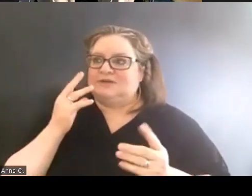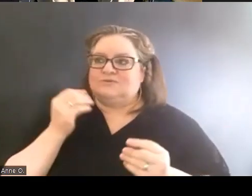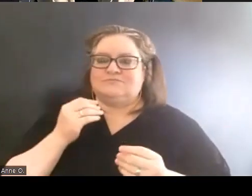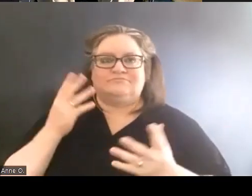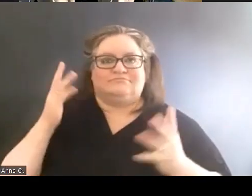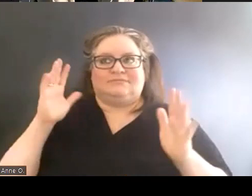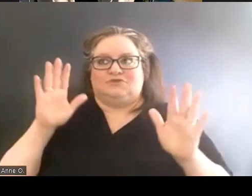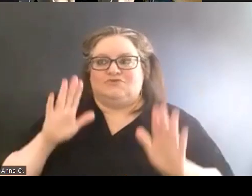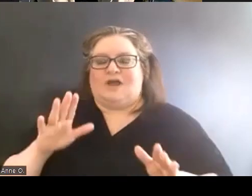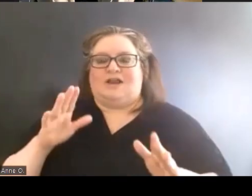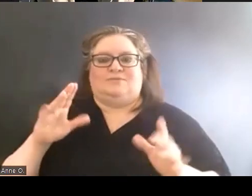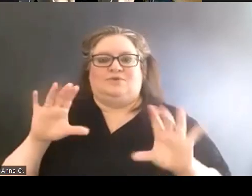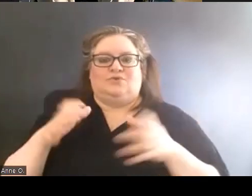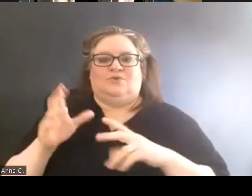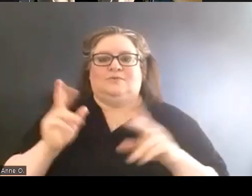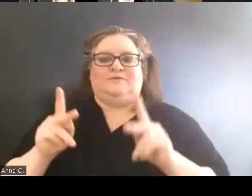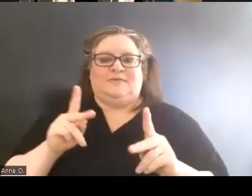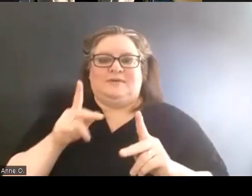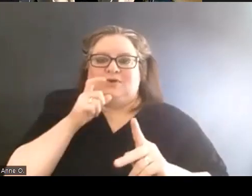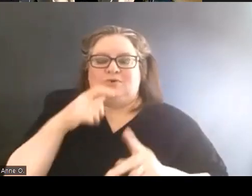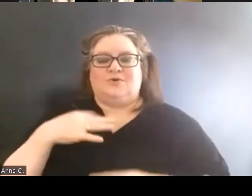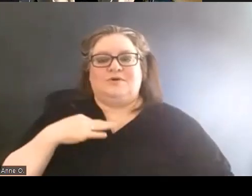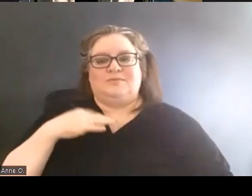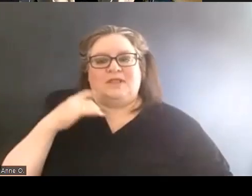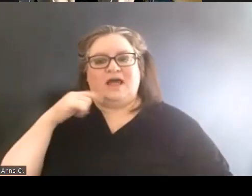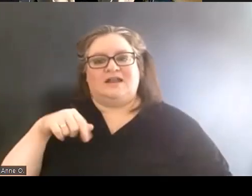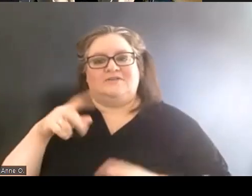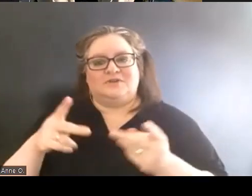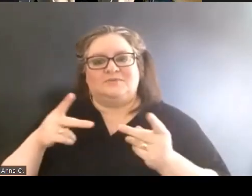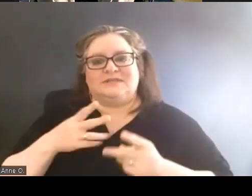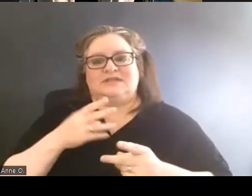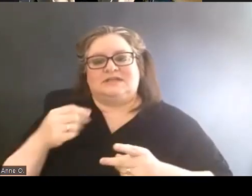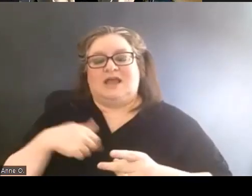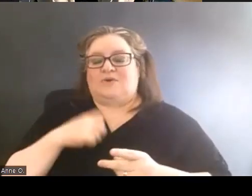who applied for the position and we were so lucky.